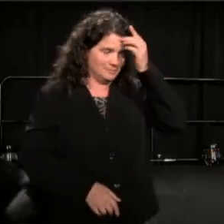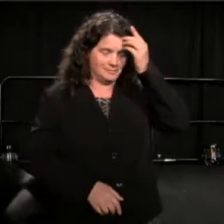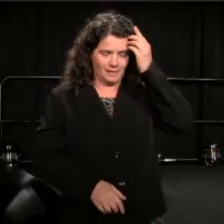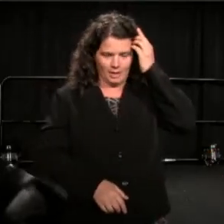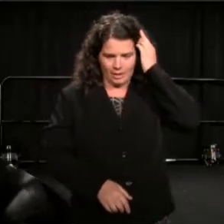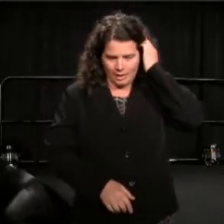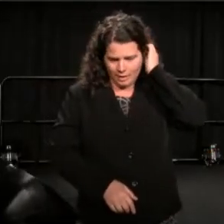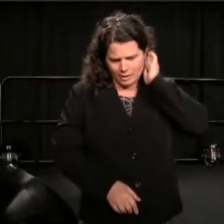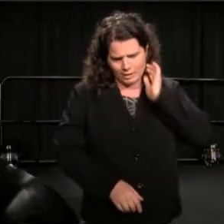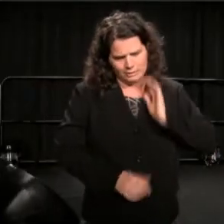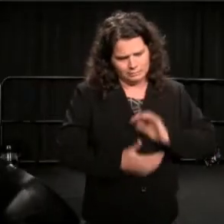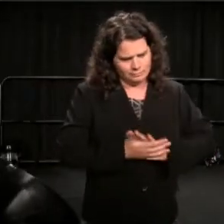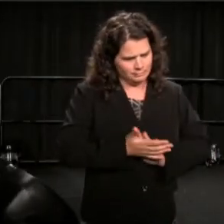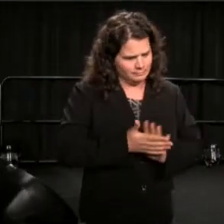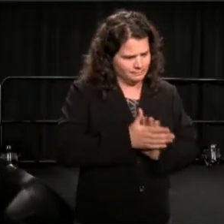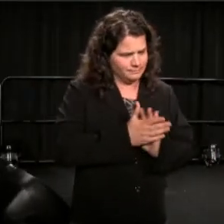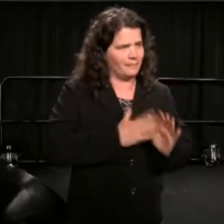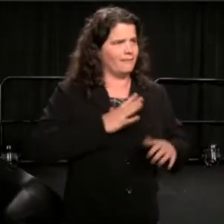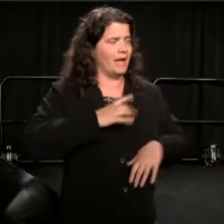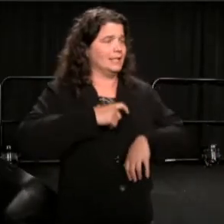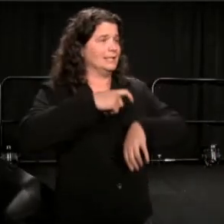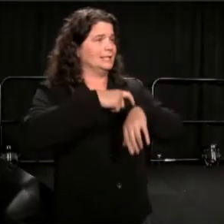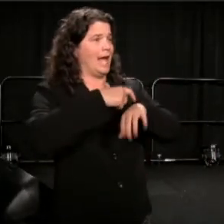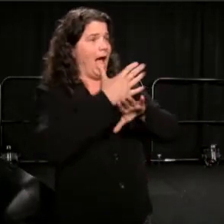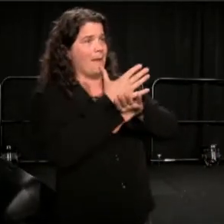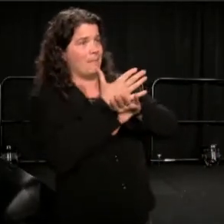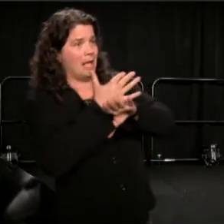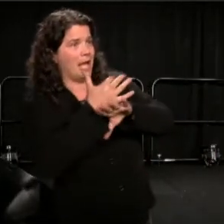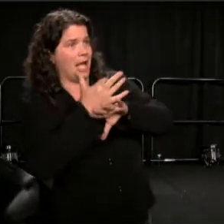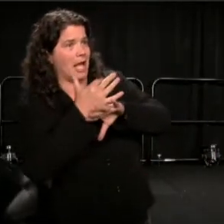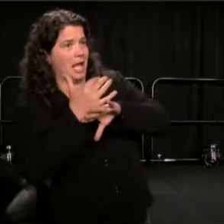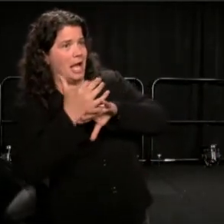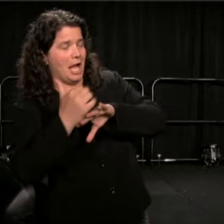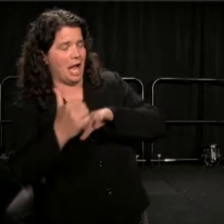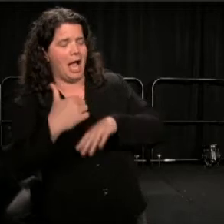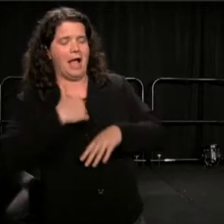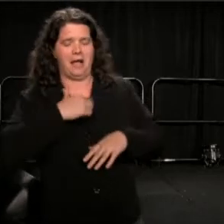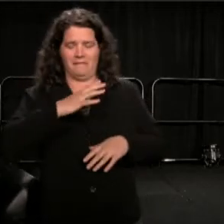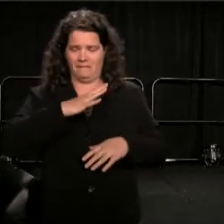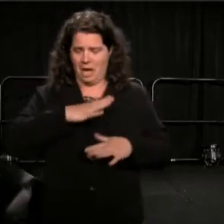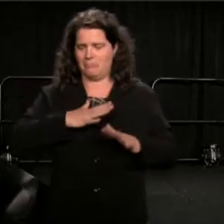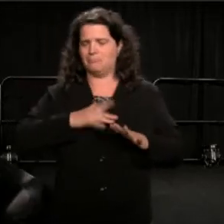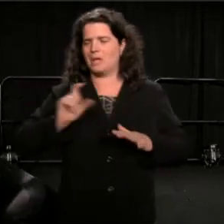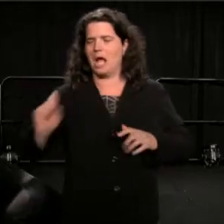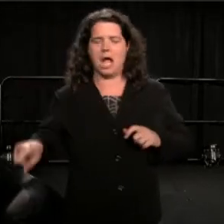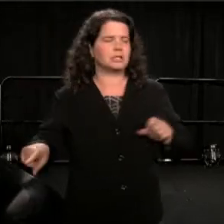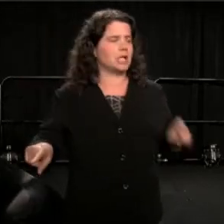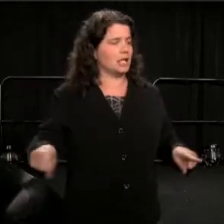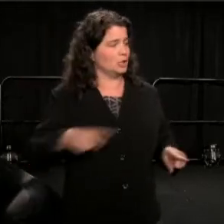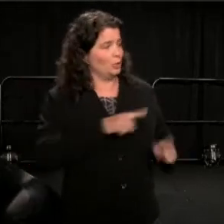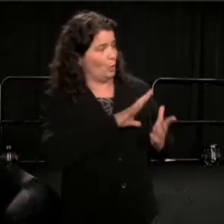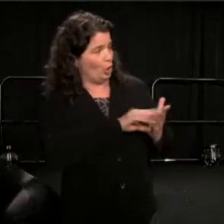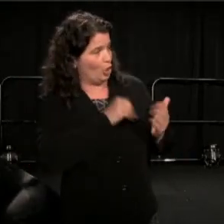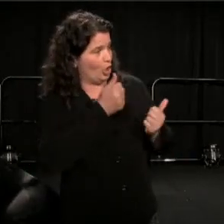As the timer indicated that the end was coming, I asked each gentleman, if they had learned anything from each other.